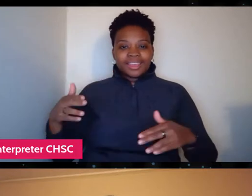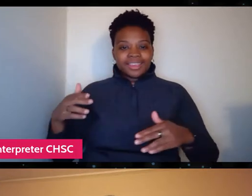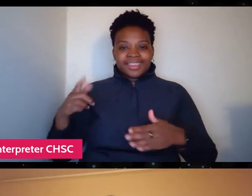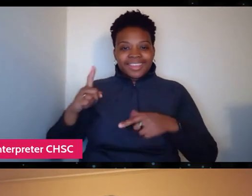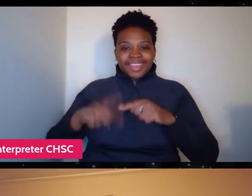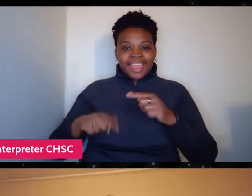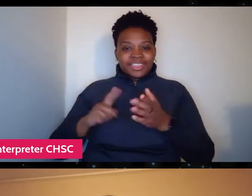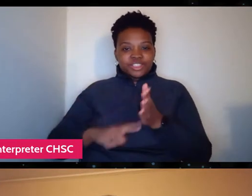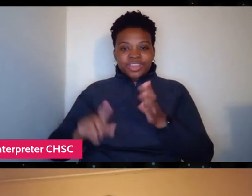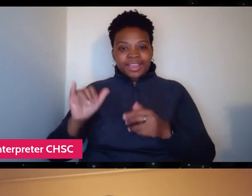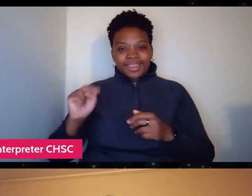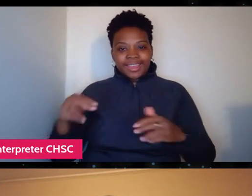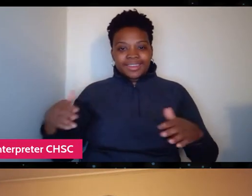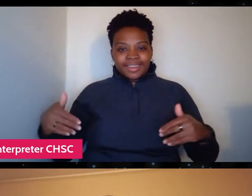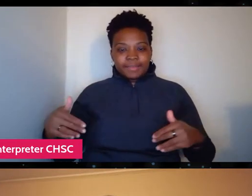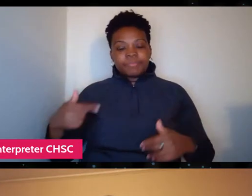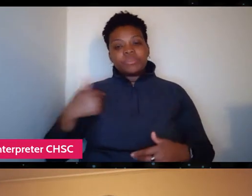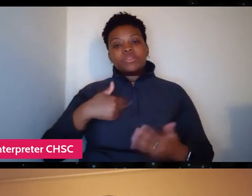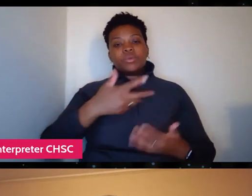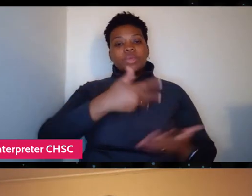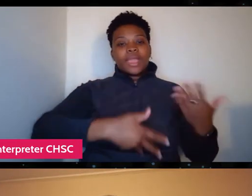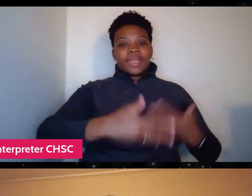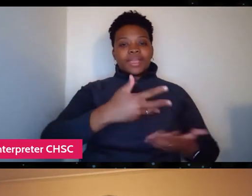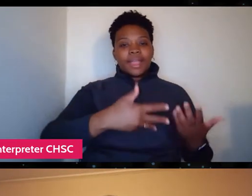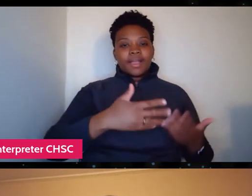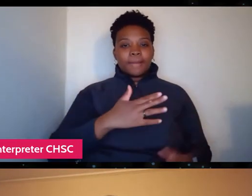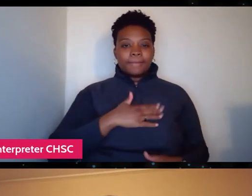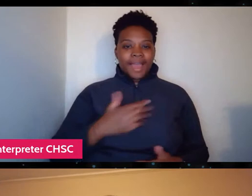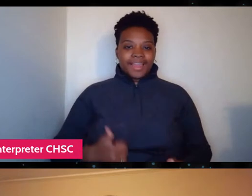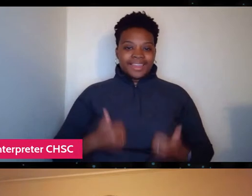So we hang out in my living room for a moment.